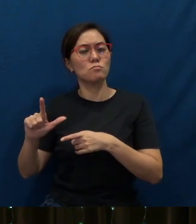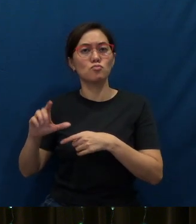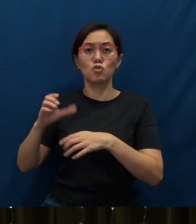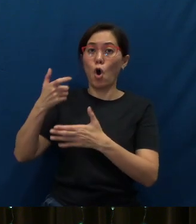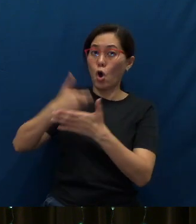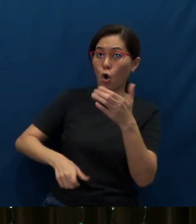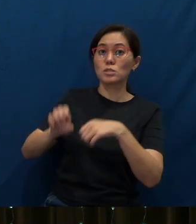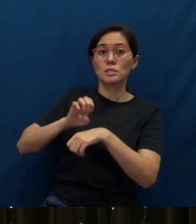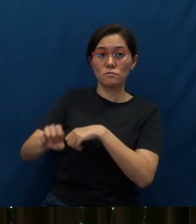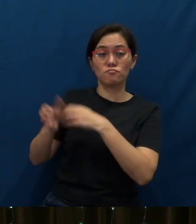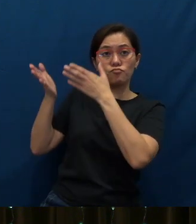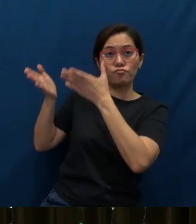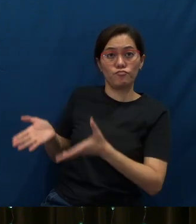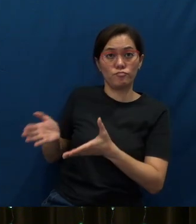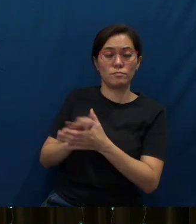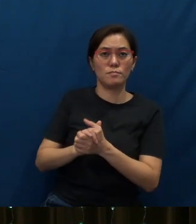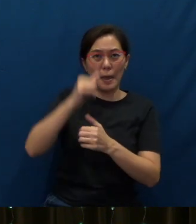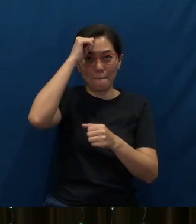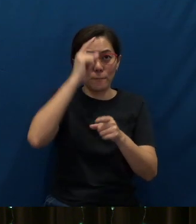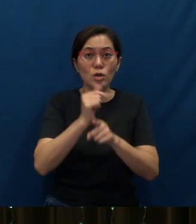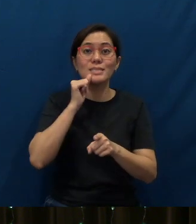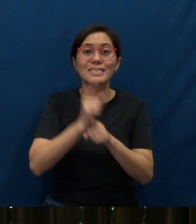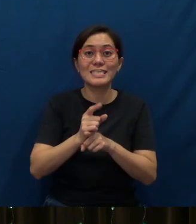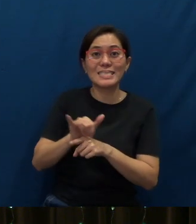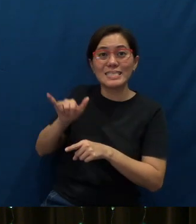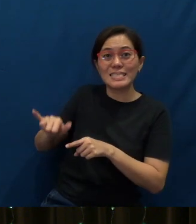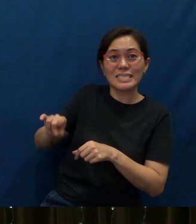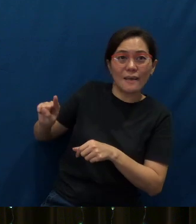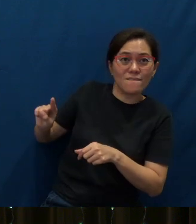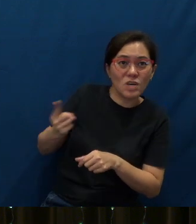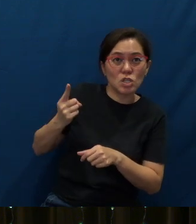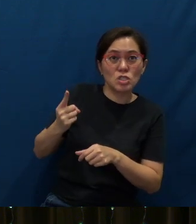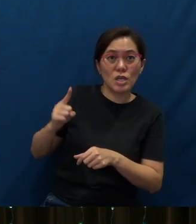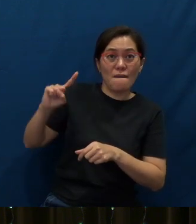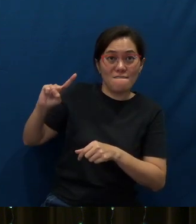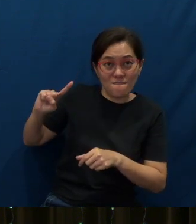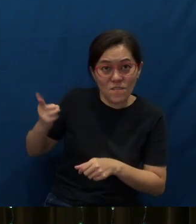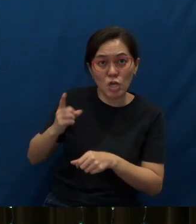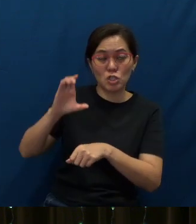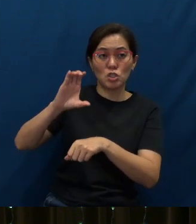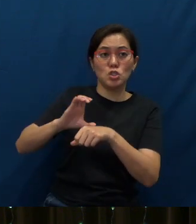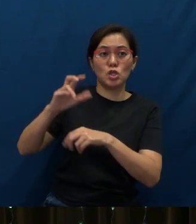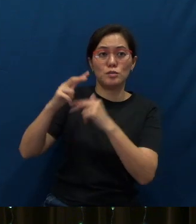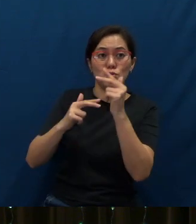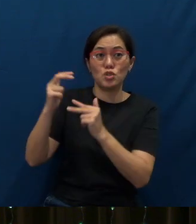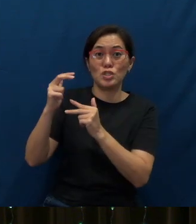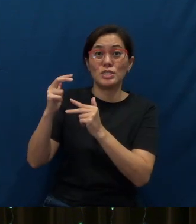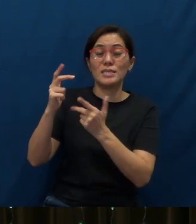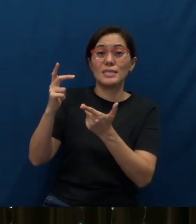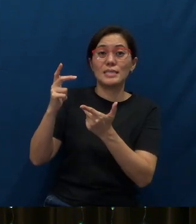Brothers and sisters, this is the first - the first church building ever built in these